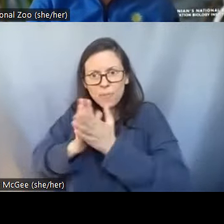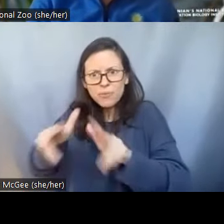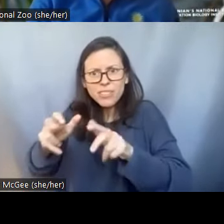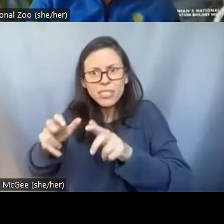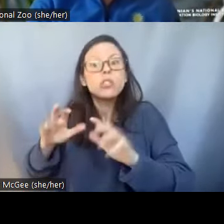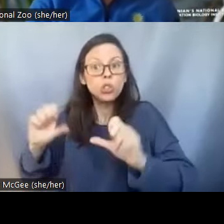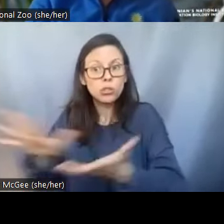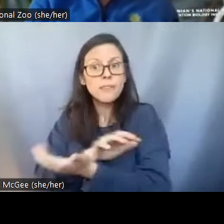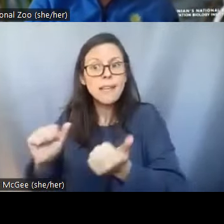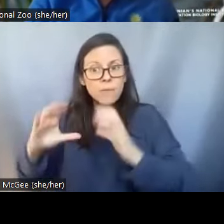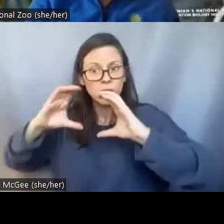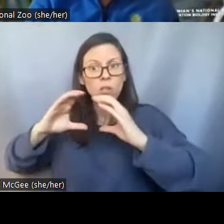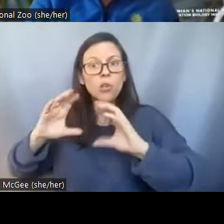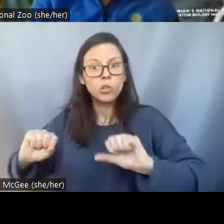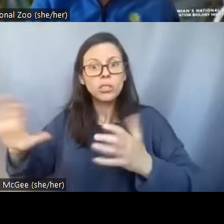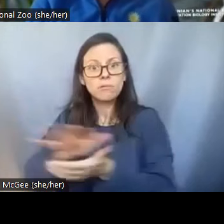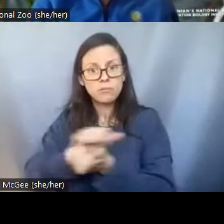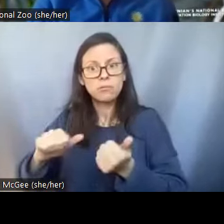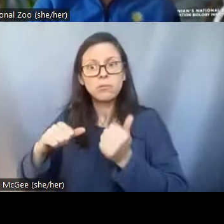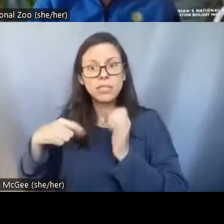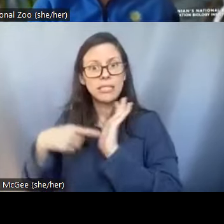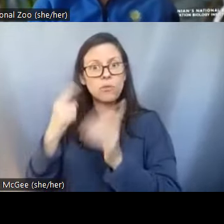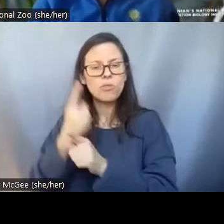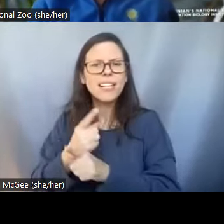I think we have an example in this video right here, can you tell us what we're seeing?